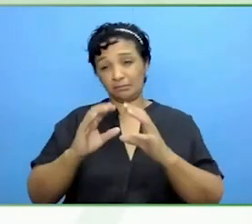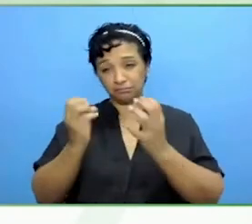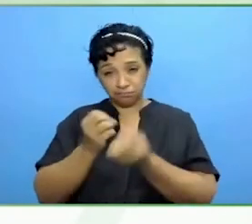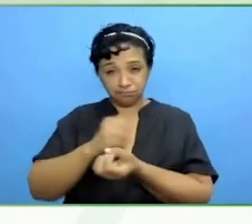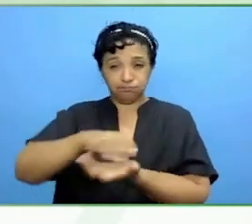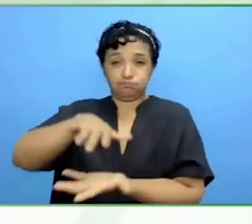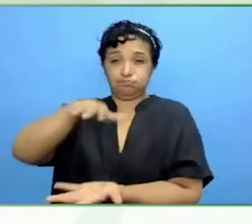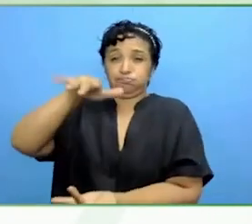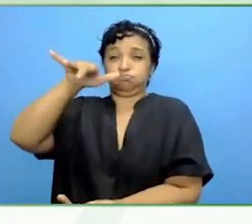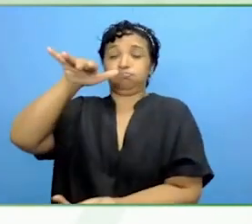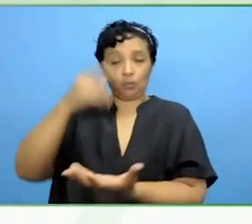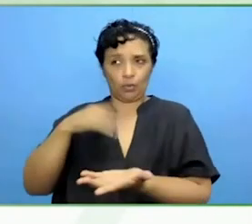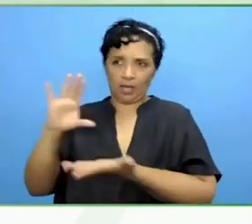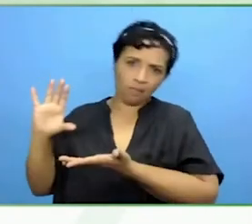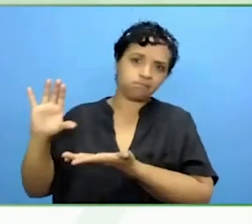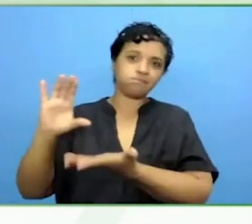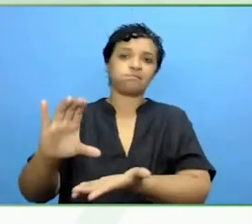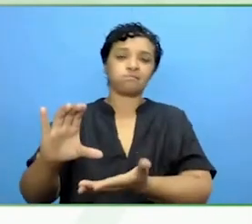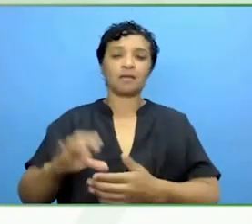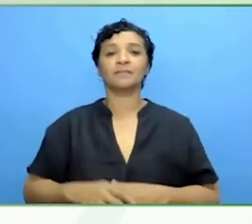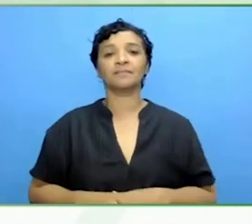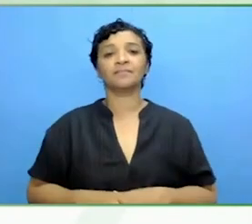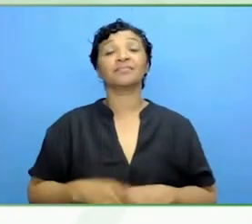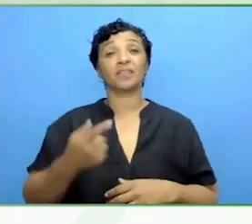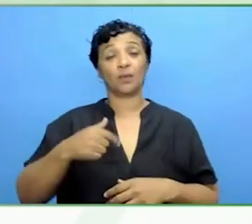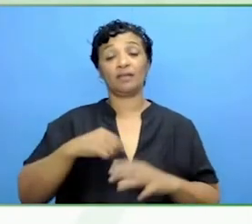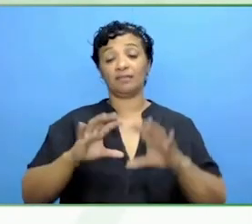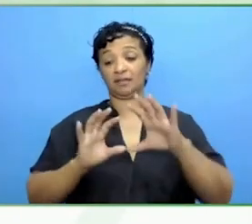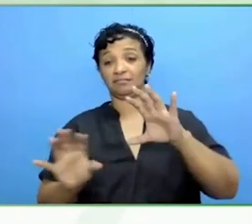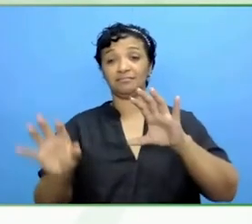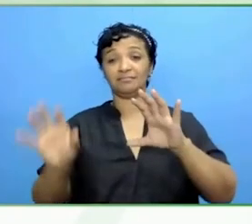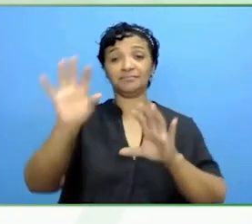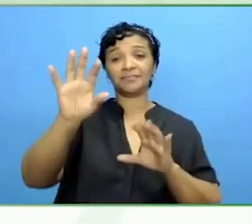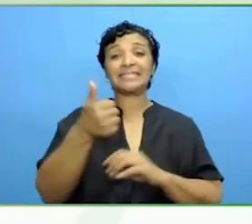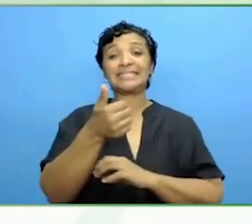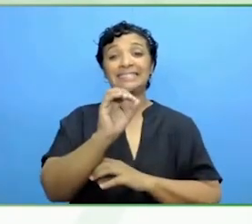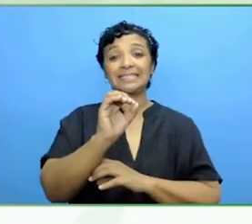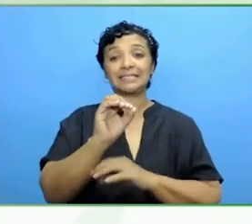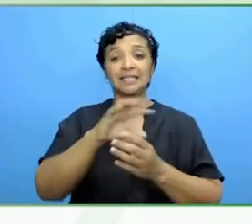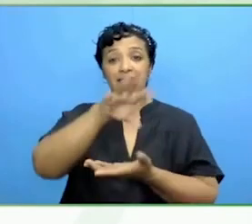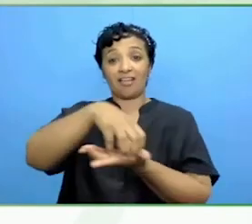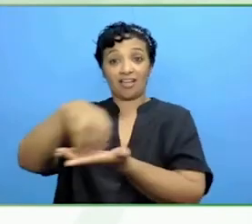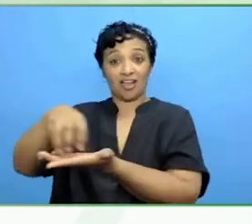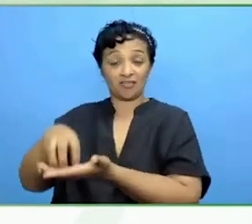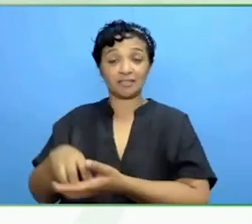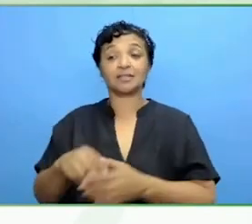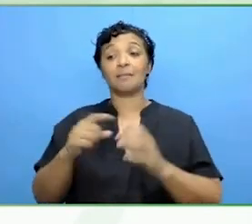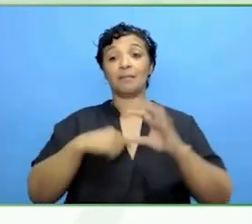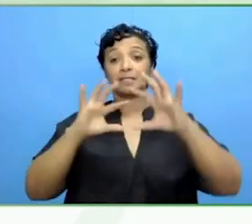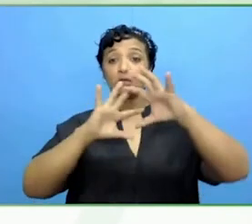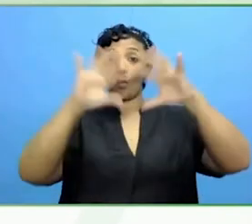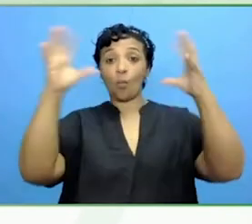We operate in 60 manufacturing sites and supply 140 companies around the world. Truly massive scale.